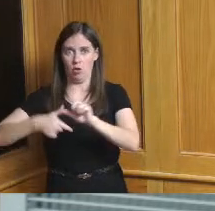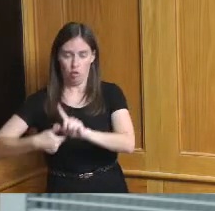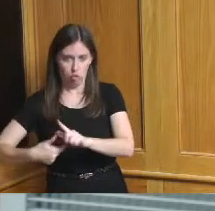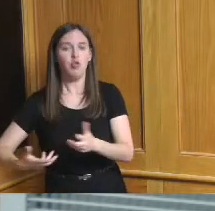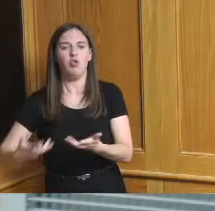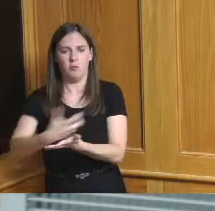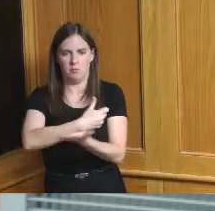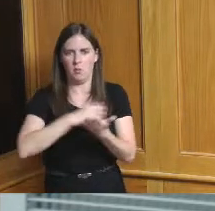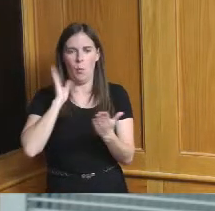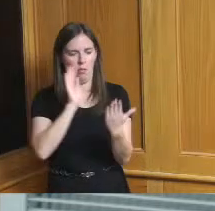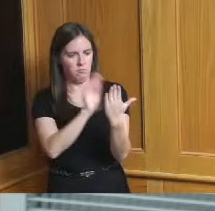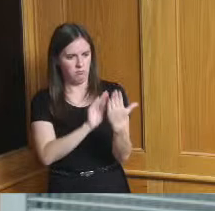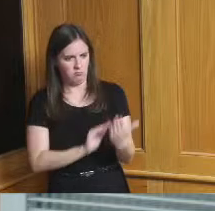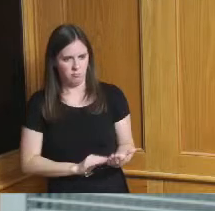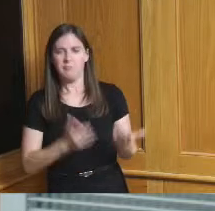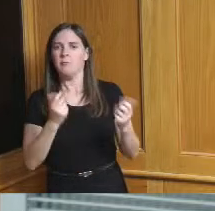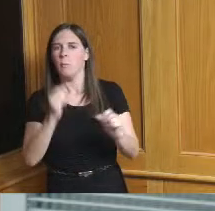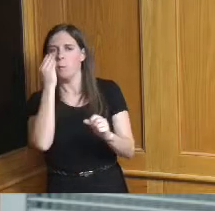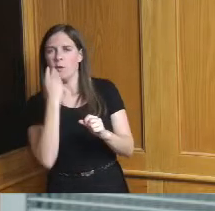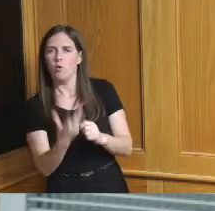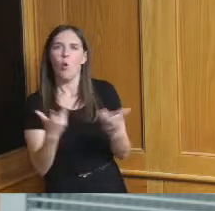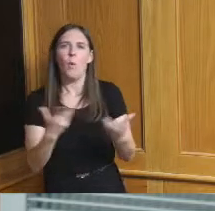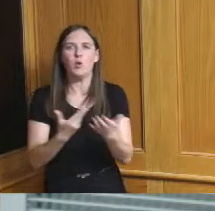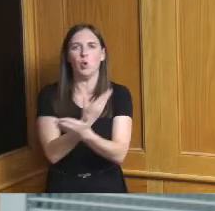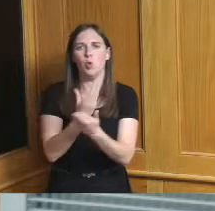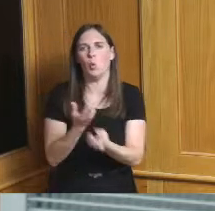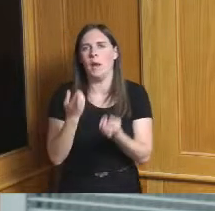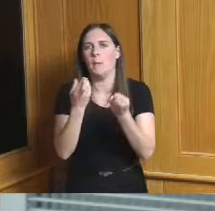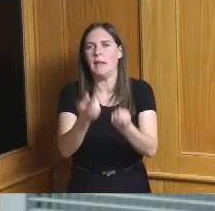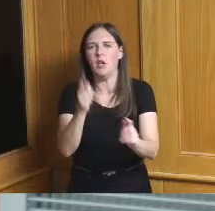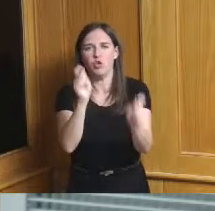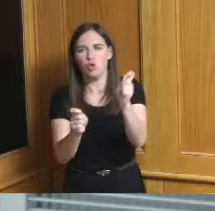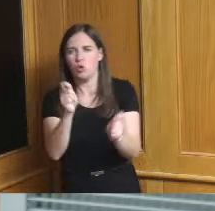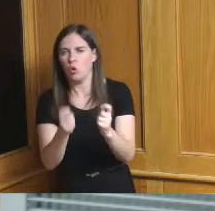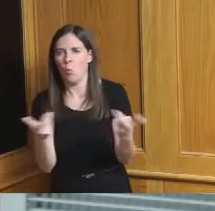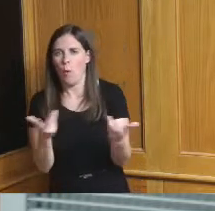we want to change any of the recommendations and then finally we'll ask for your approval